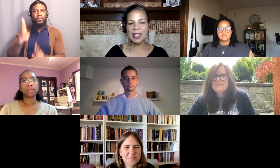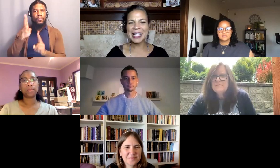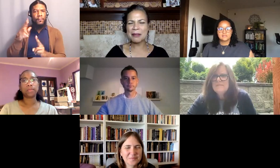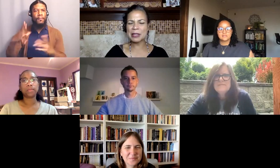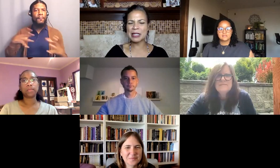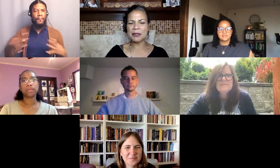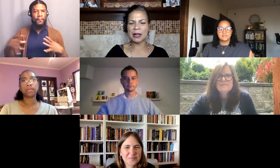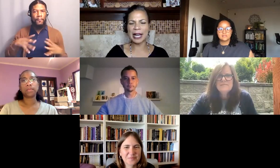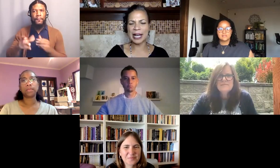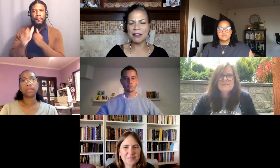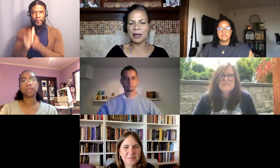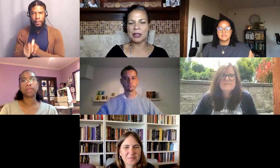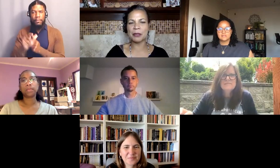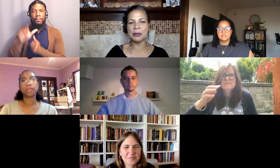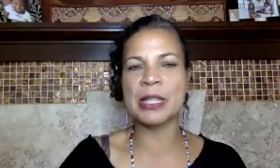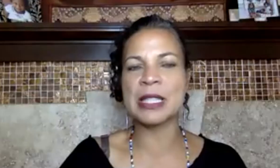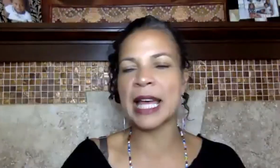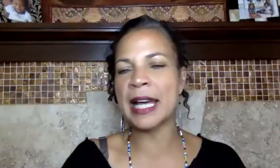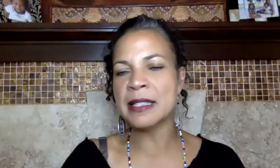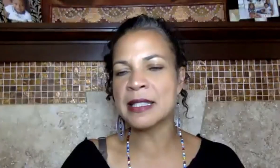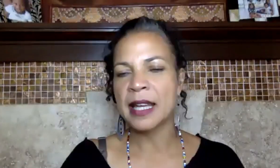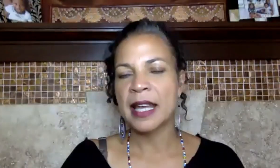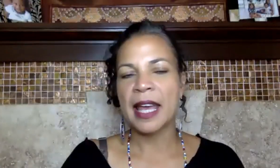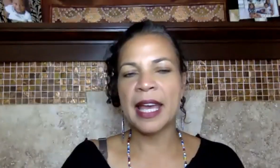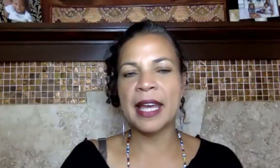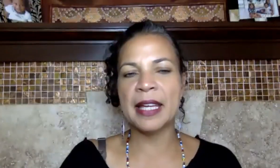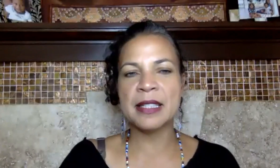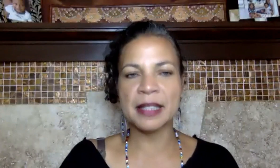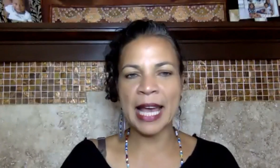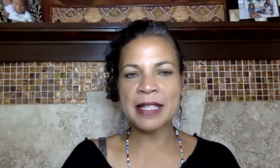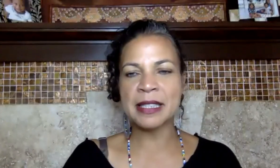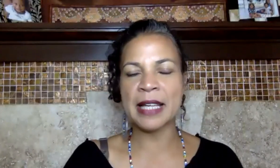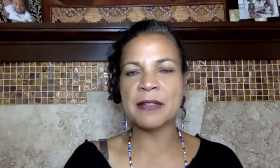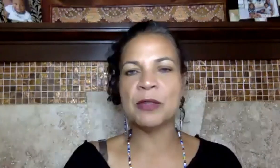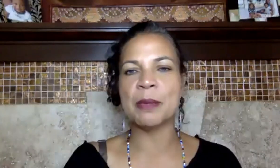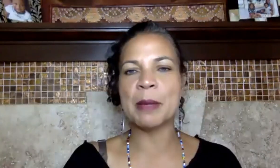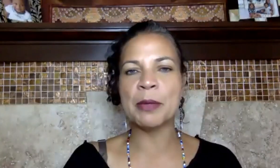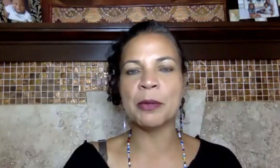I can't believe we're halfway through this class, and last class, if you remember,